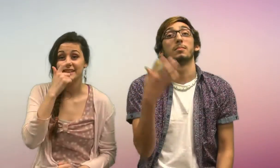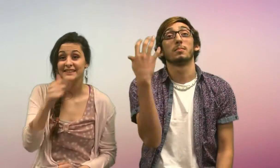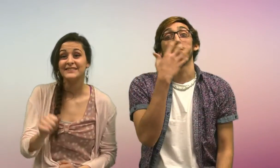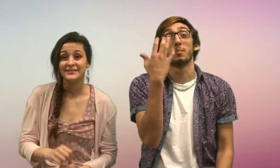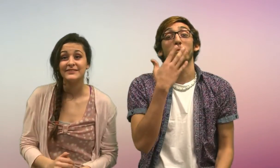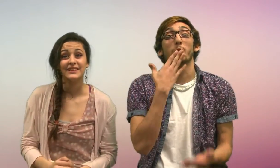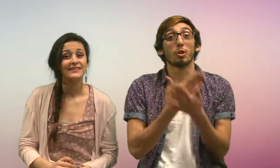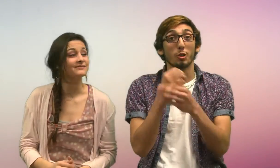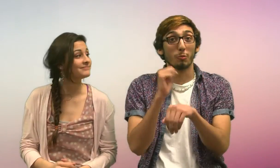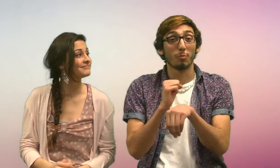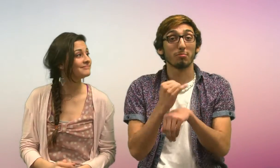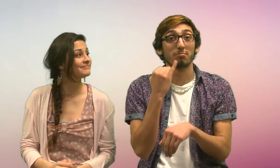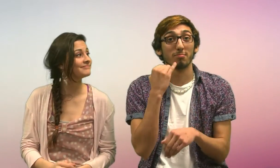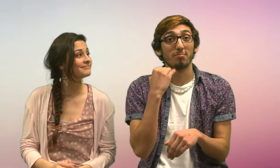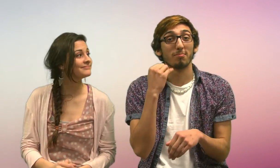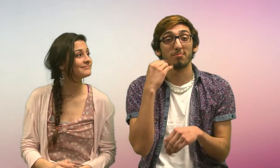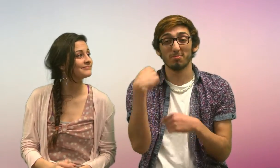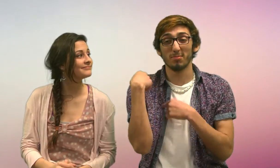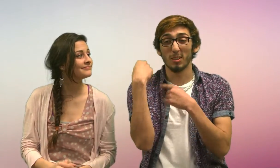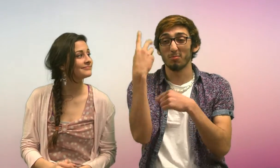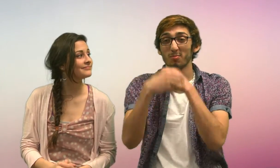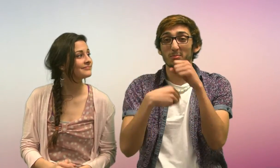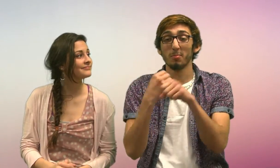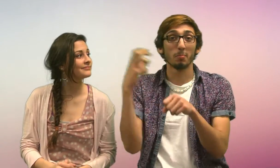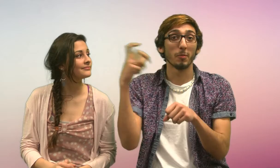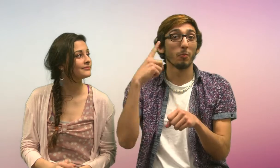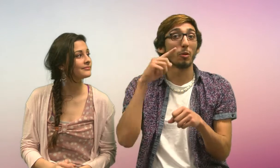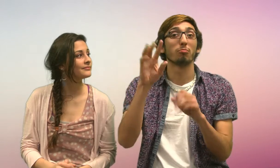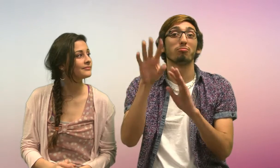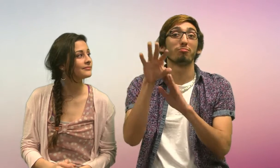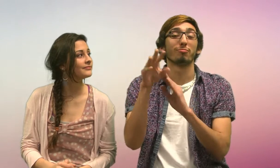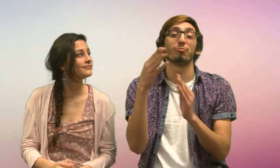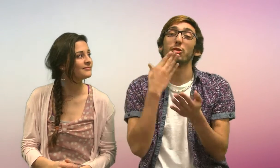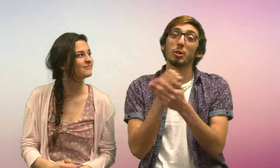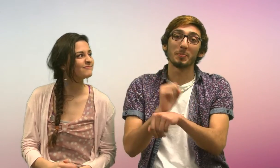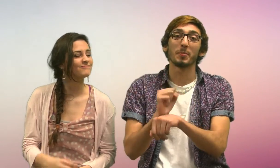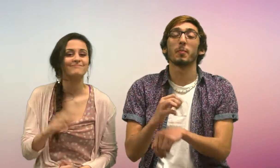Interesting! Good job, Jose! It's been 2 years since you were with us.